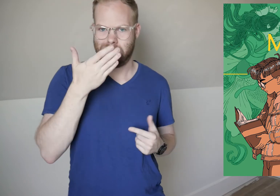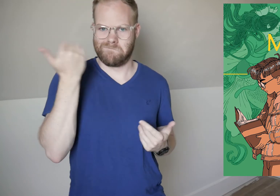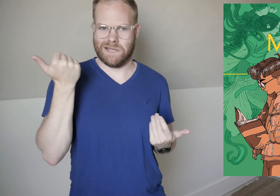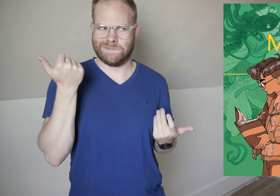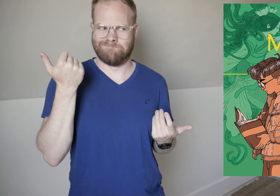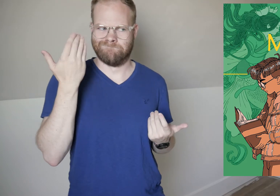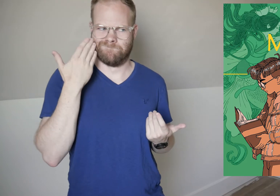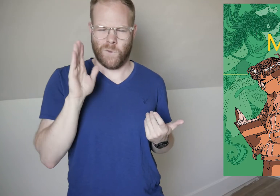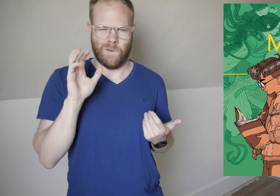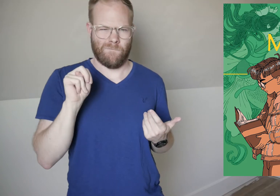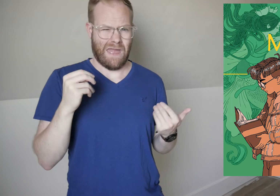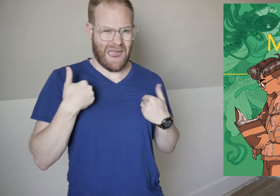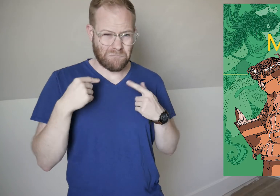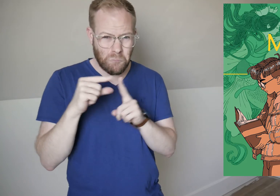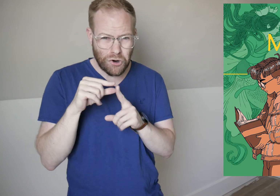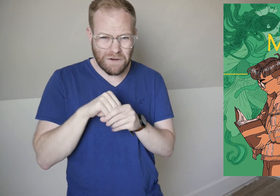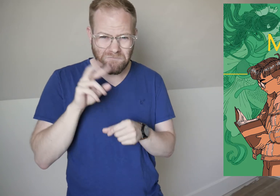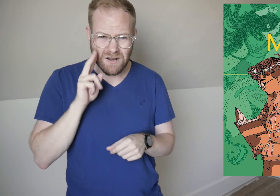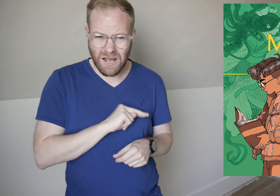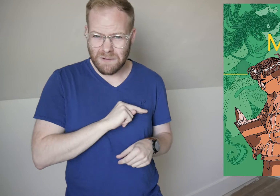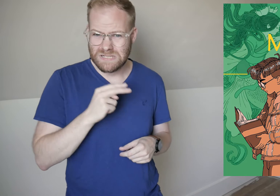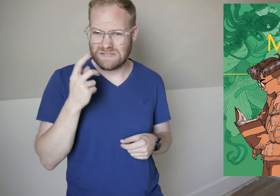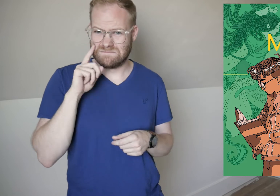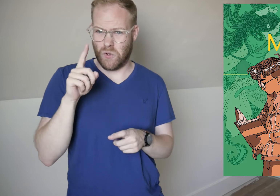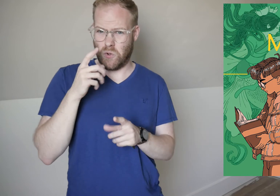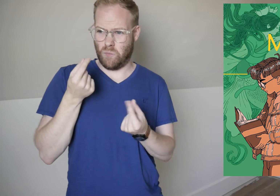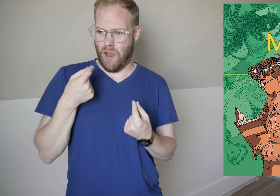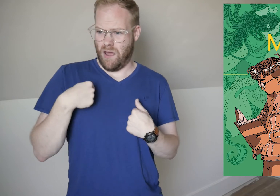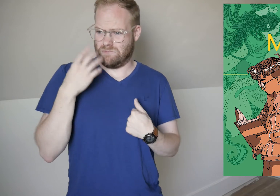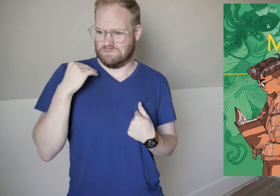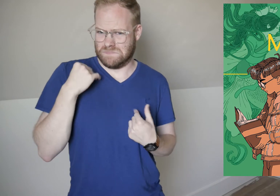because he doesn’t know if there’s even a word in Vietnamese for what he’s experiencing.